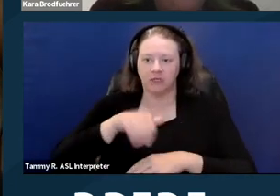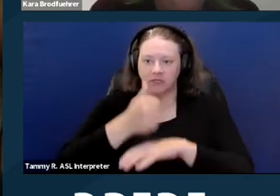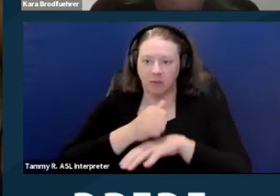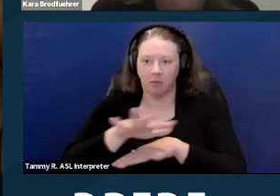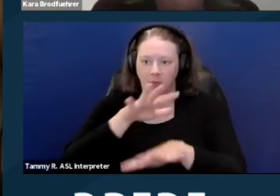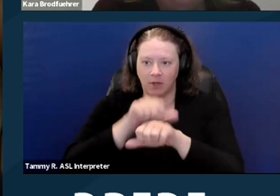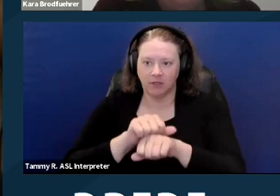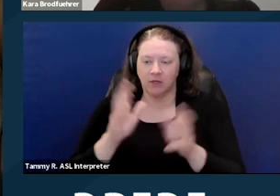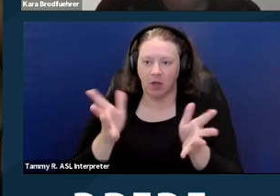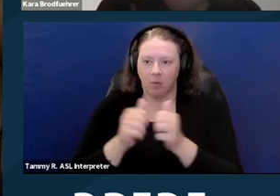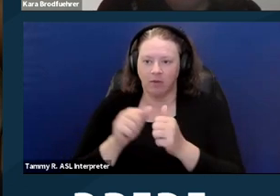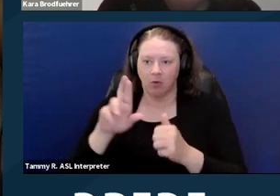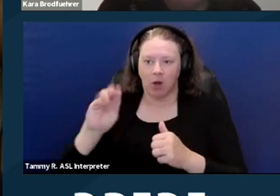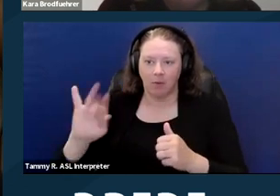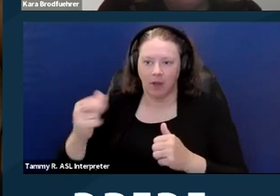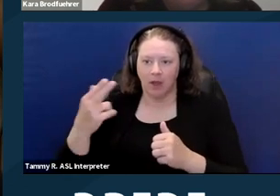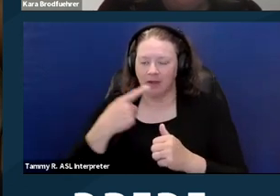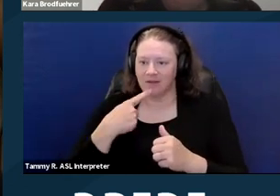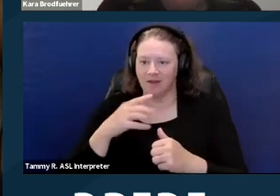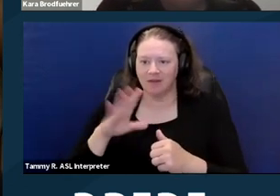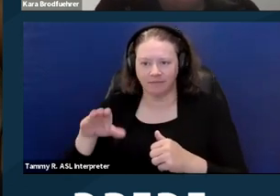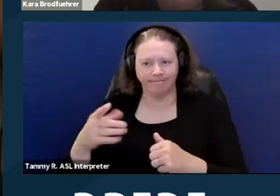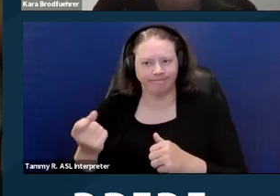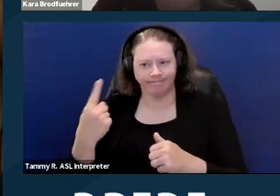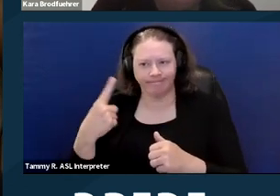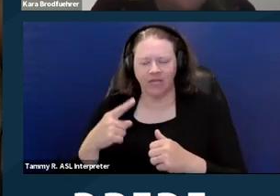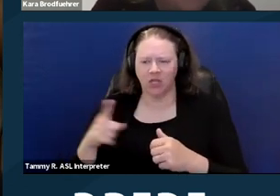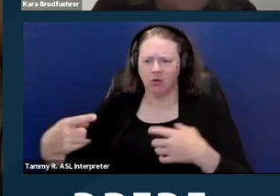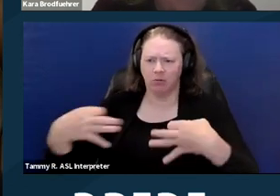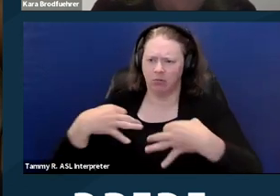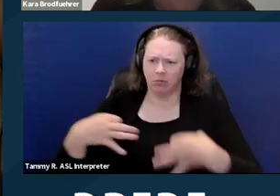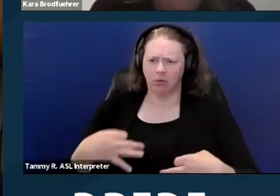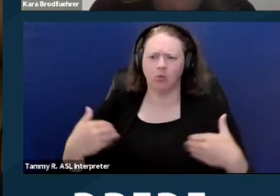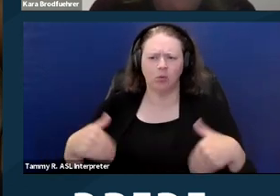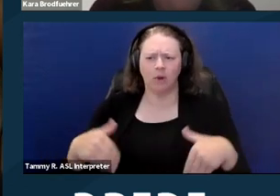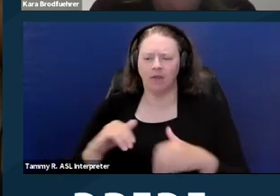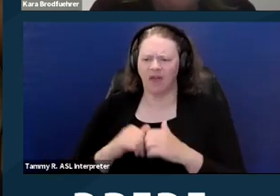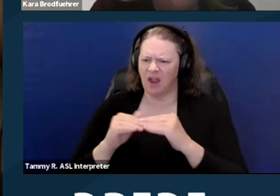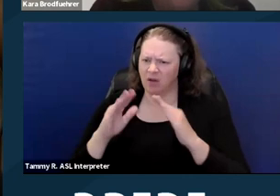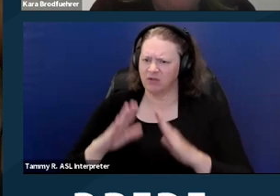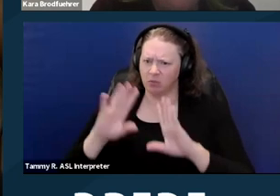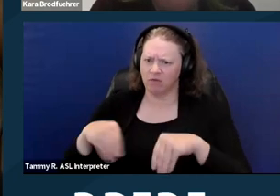and determines that the housing provider's action as Rabiah talks about could be housing discrimination